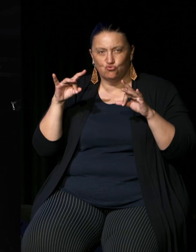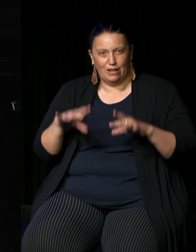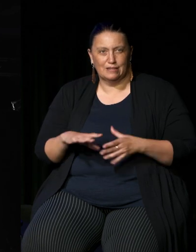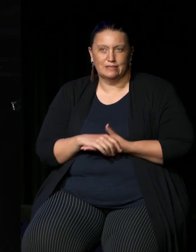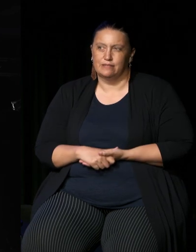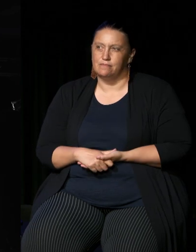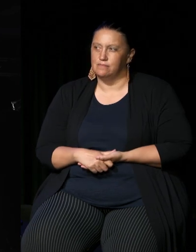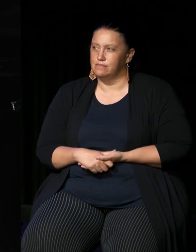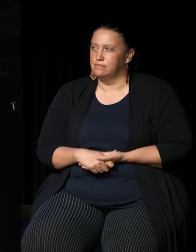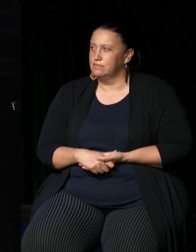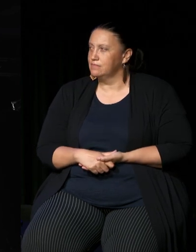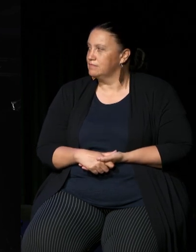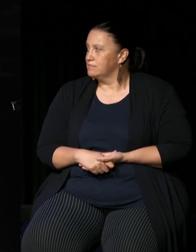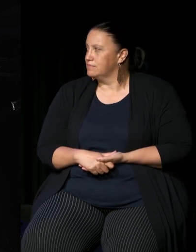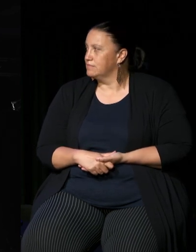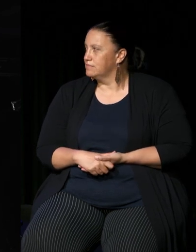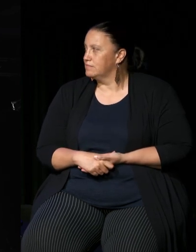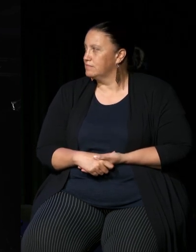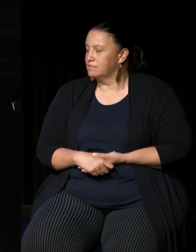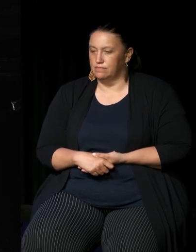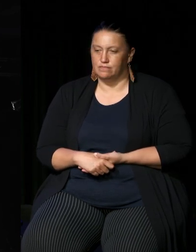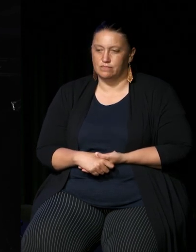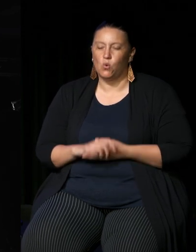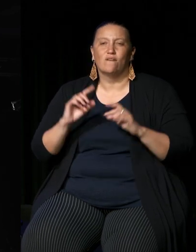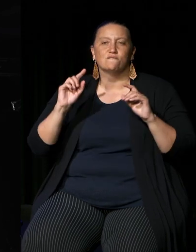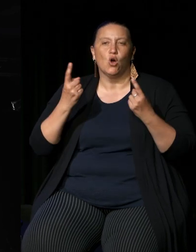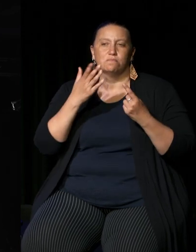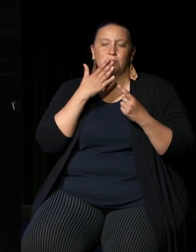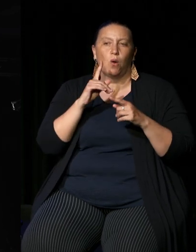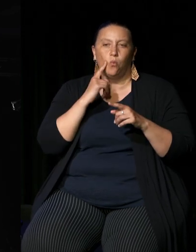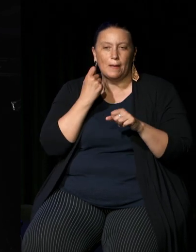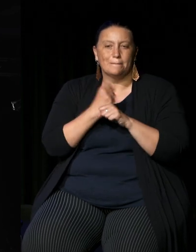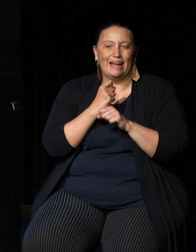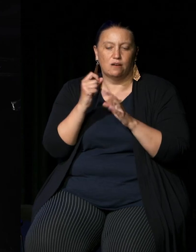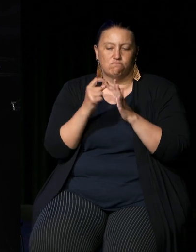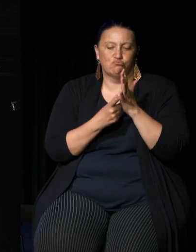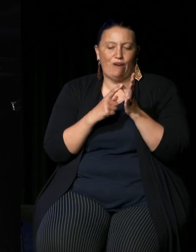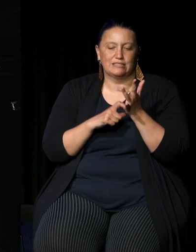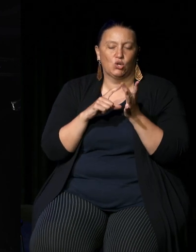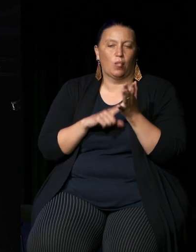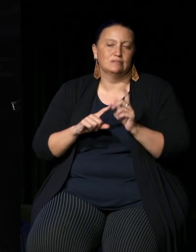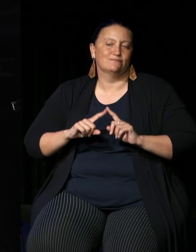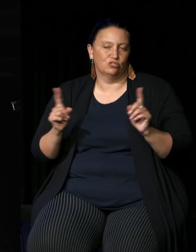um let's tackle that first one Rach if we can which is will it make a practical difference yeah so